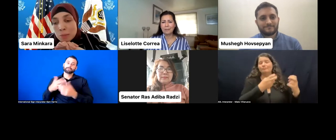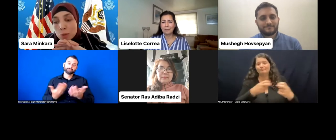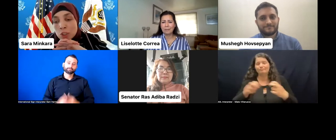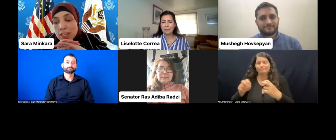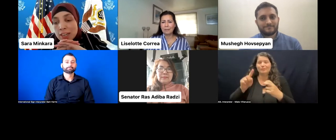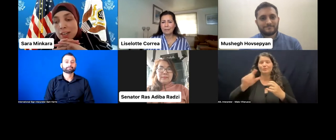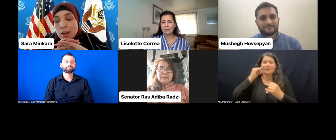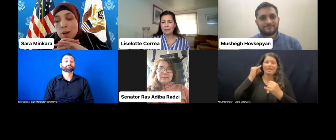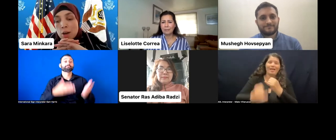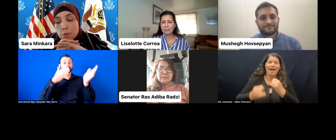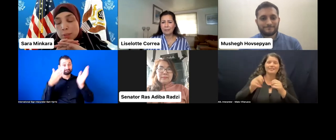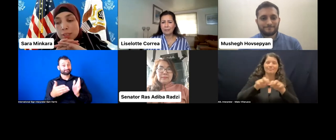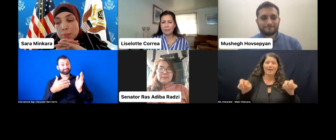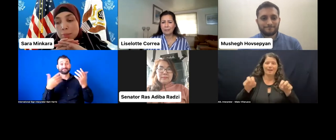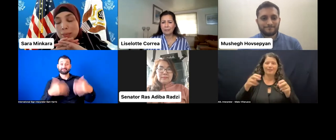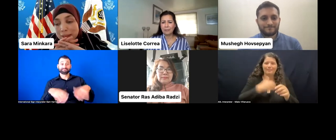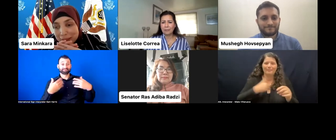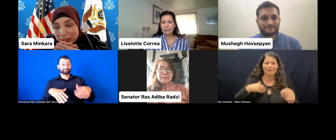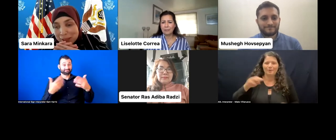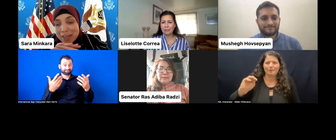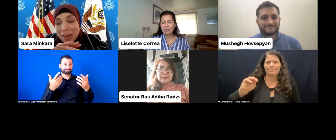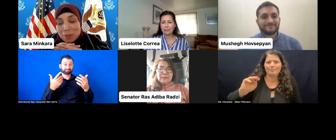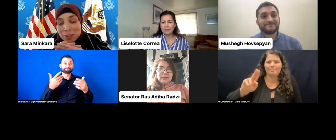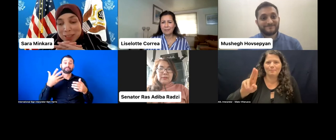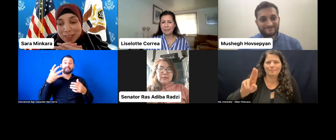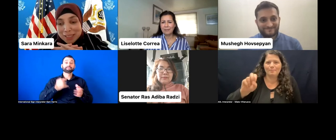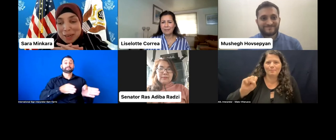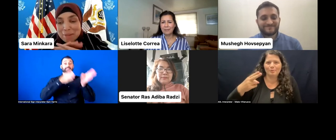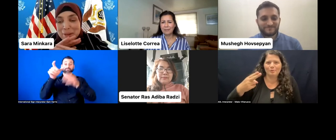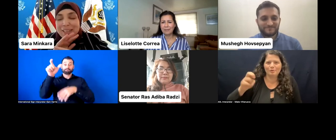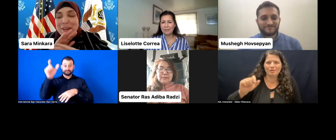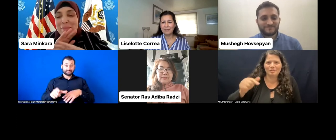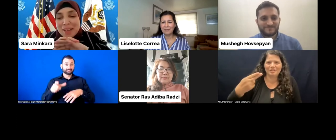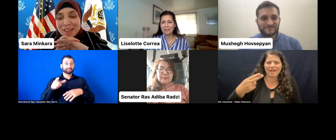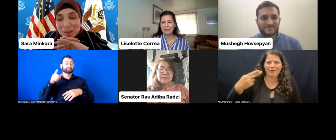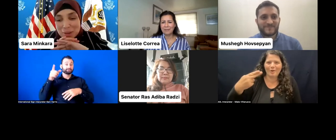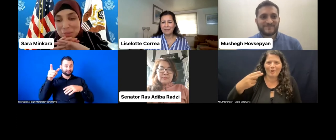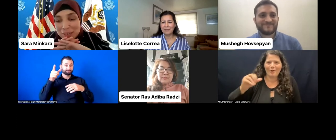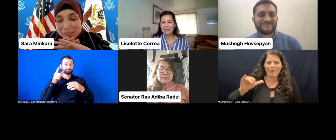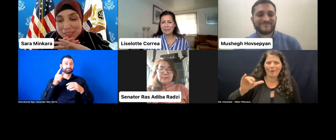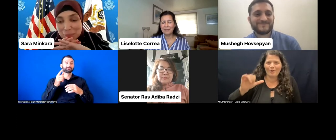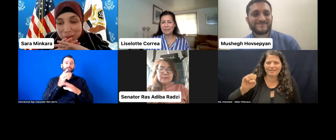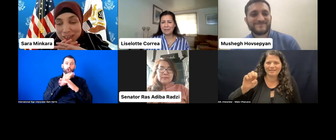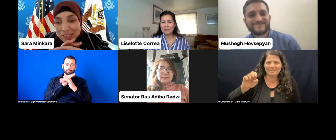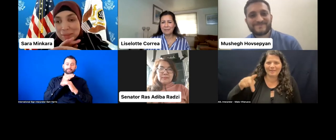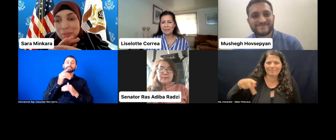Mushegh Hovsepyan. Sorry, I butchered that last name, but I hope I pronounced it somewhat right.